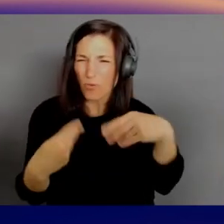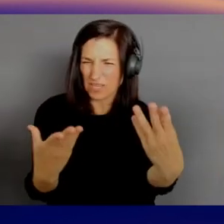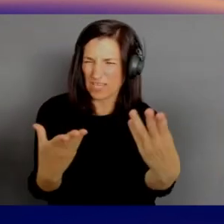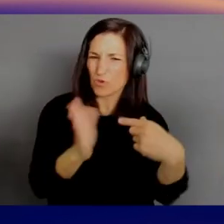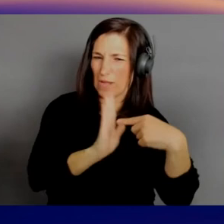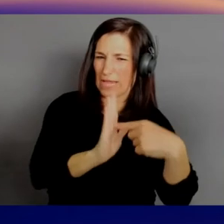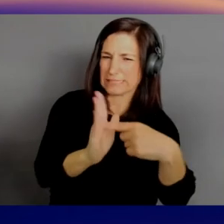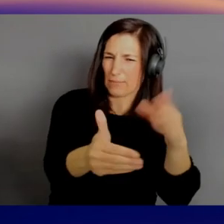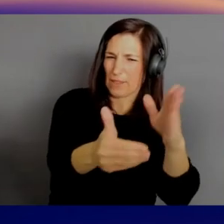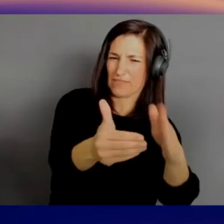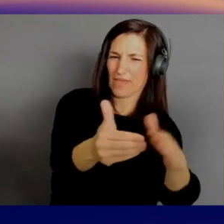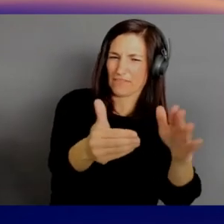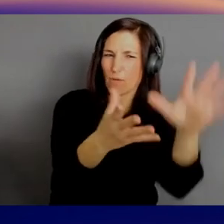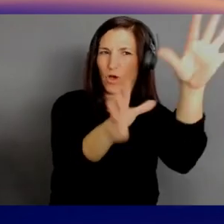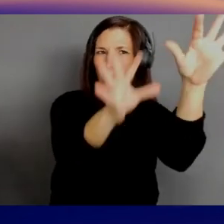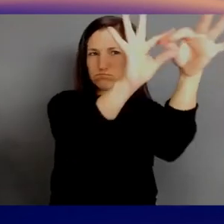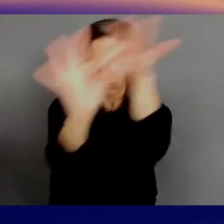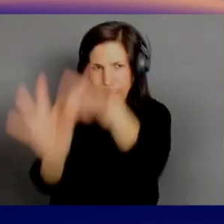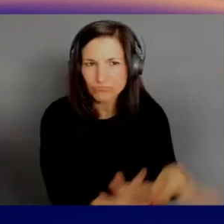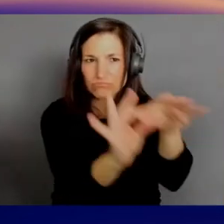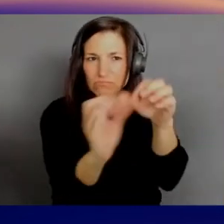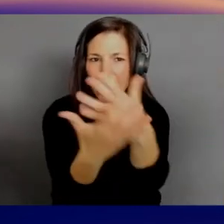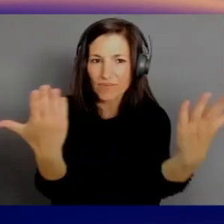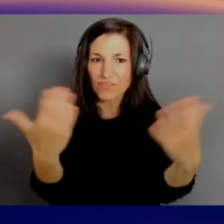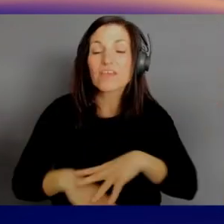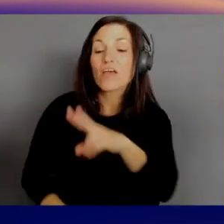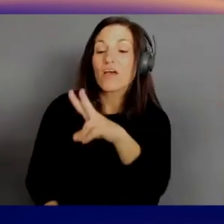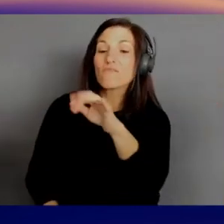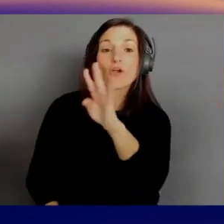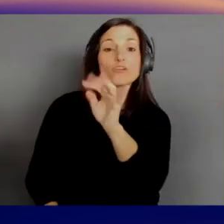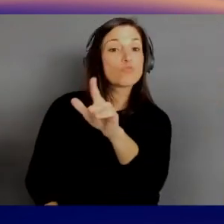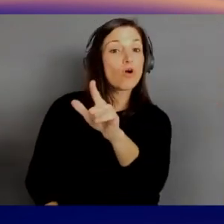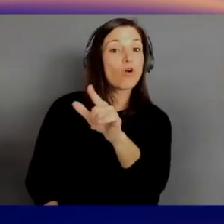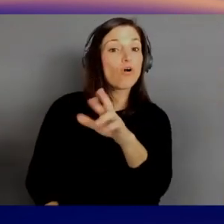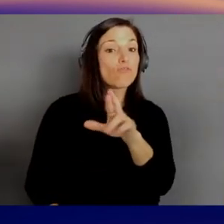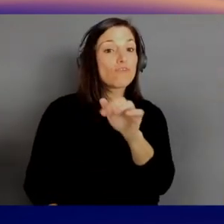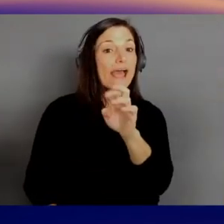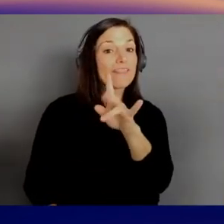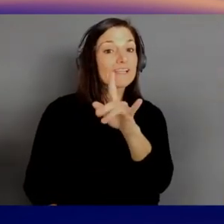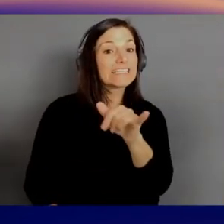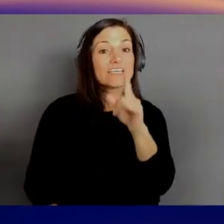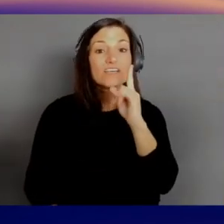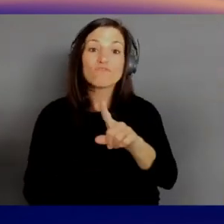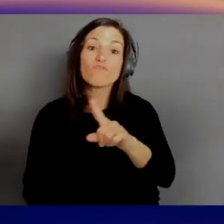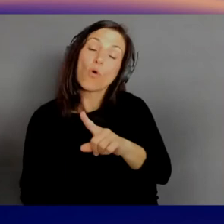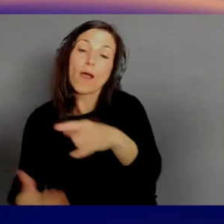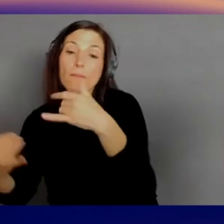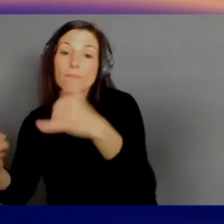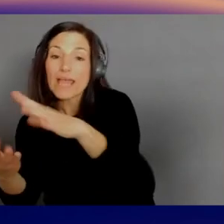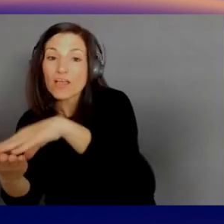Virtual reality is for play and learning, augmented reality is for work. Interesting.